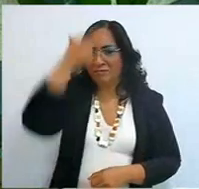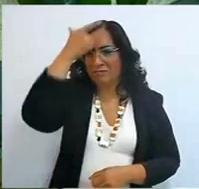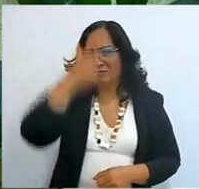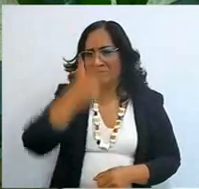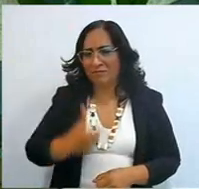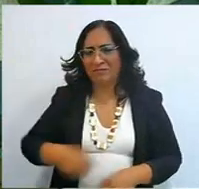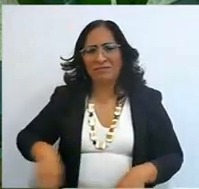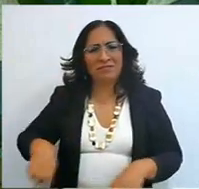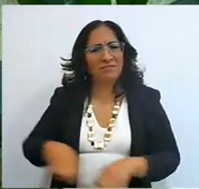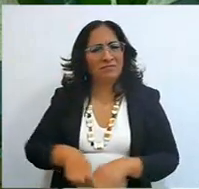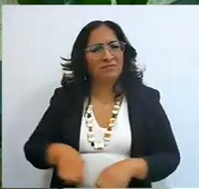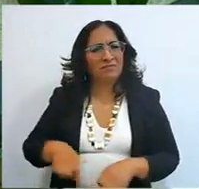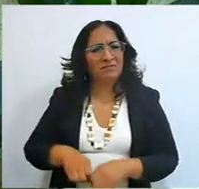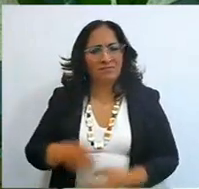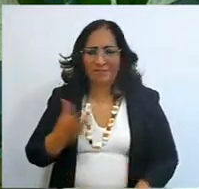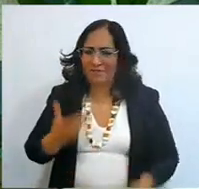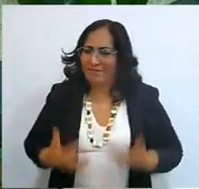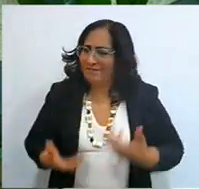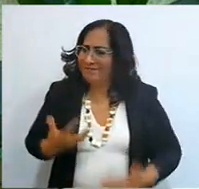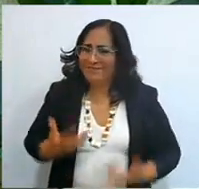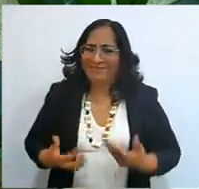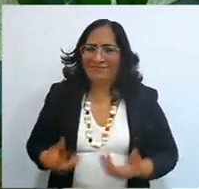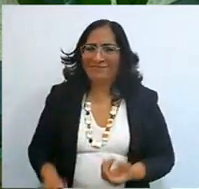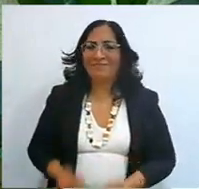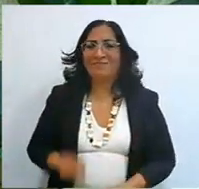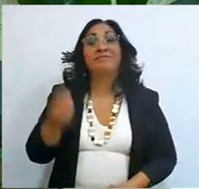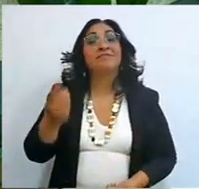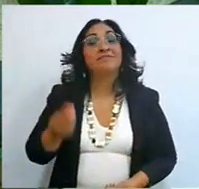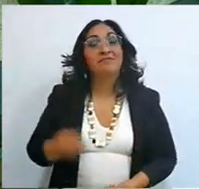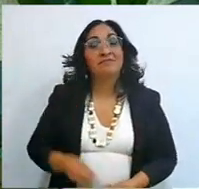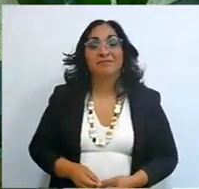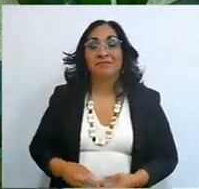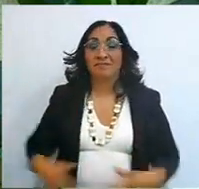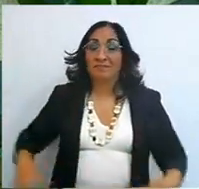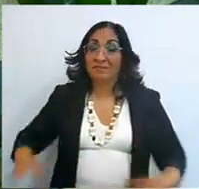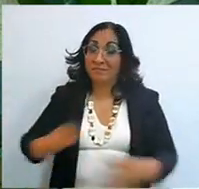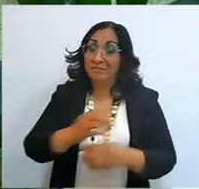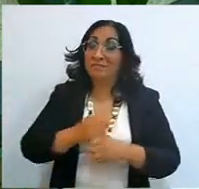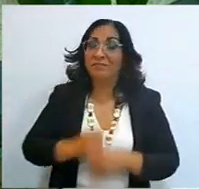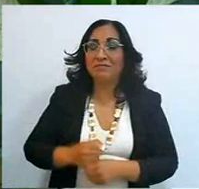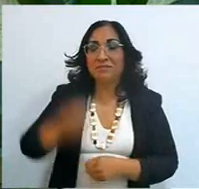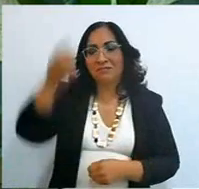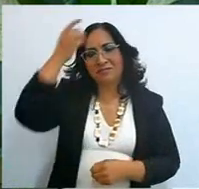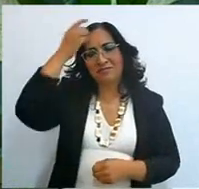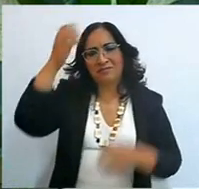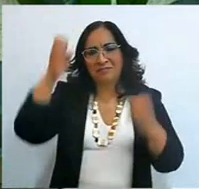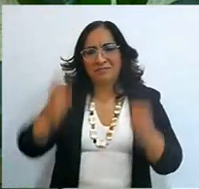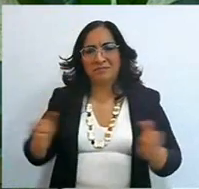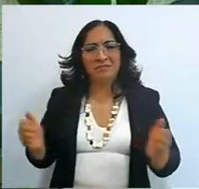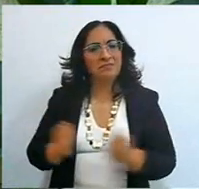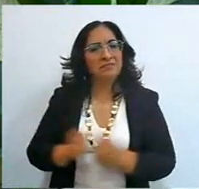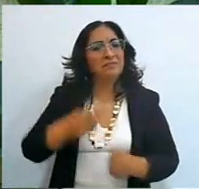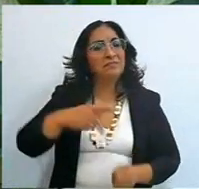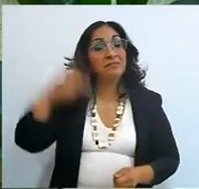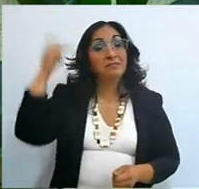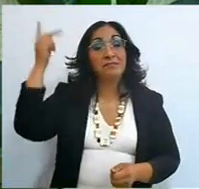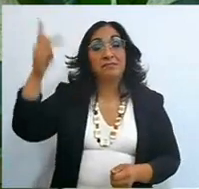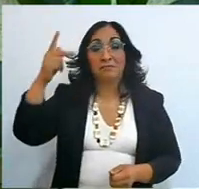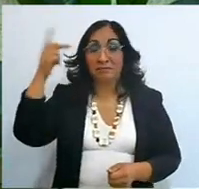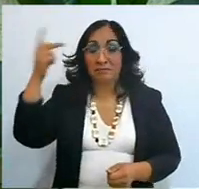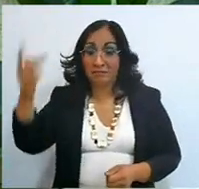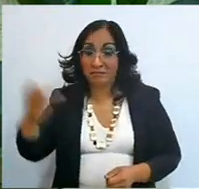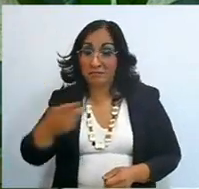It was the sign that God was going with his people, and Moses said, if you do not go with me, Lord,